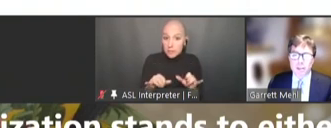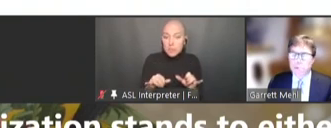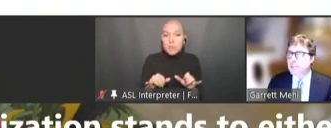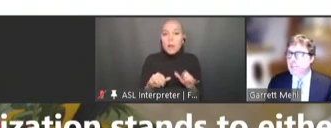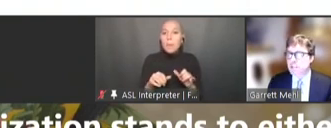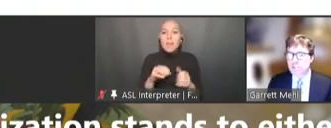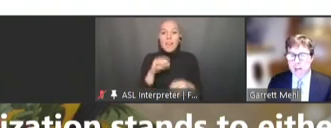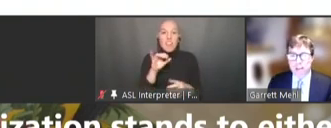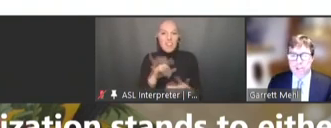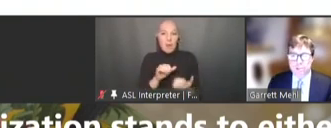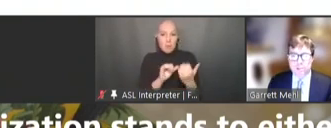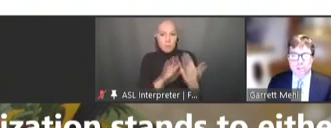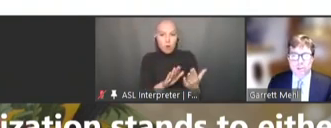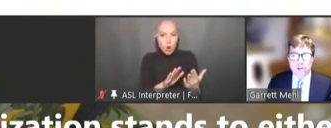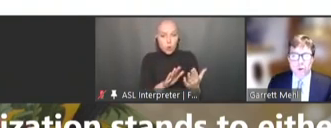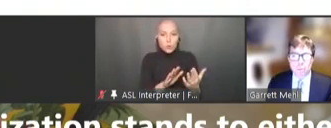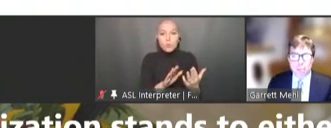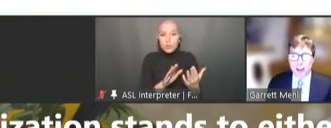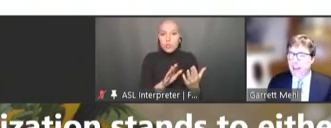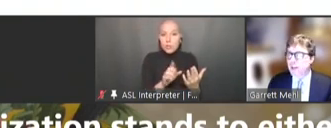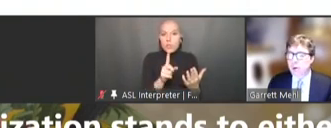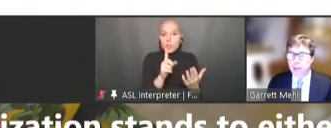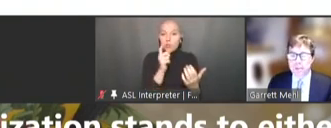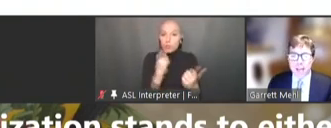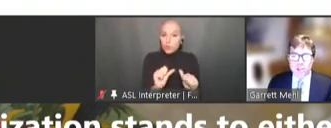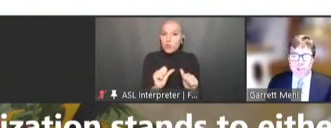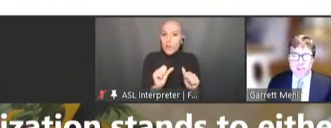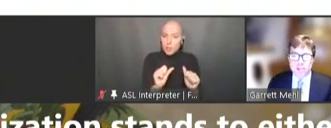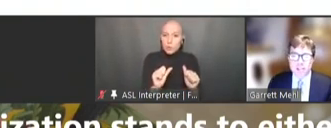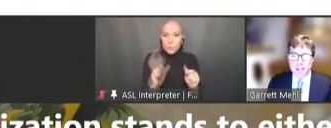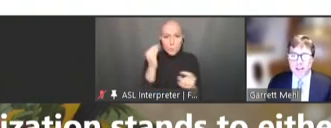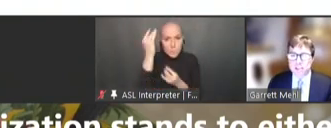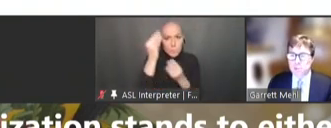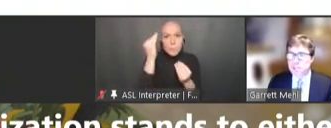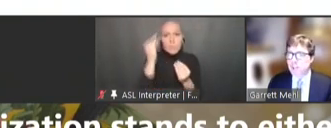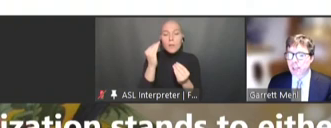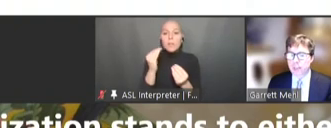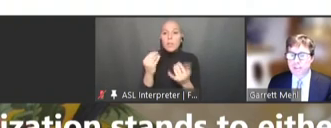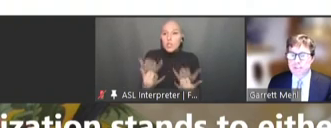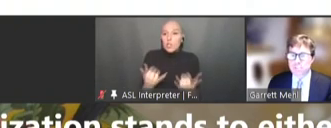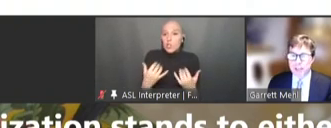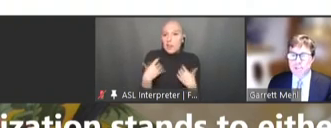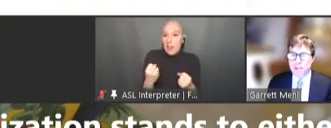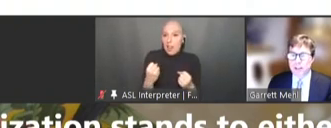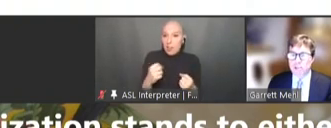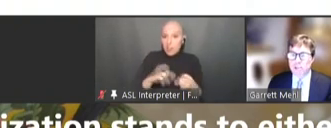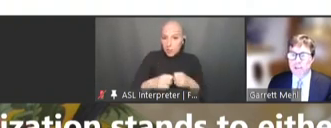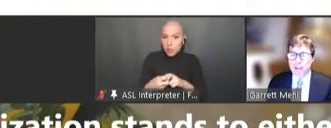persistent challenges. Guideline recommendations detailing specific evidence-based clinical and